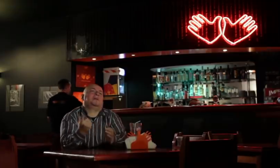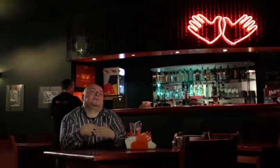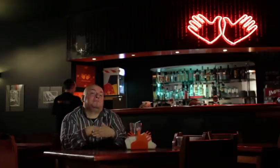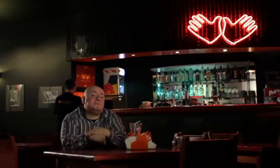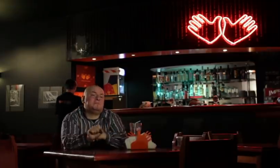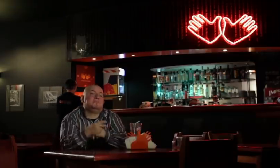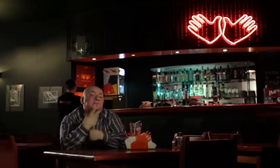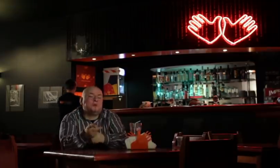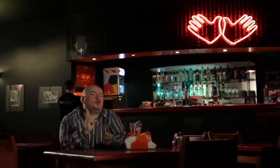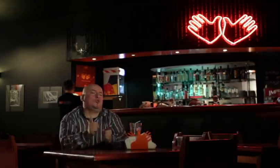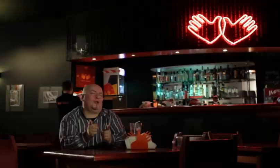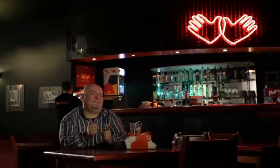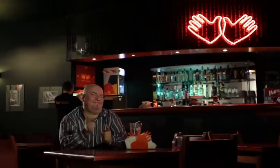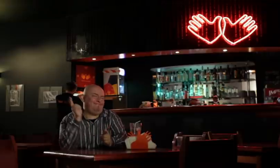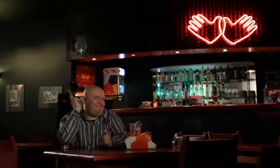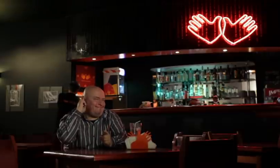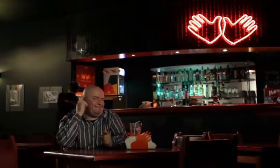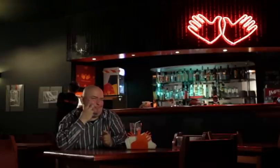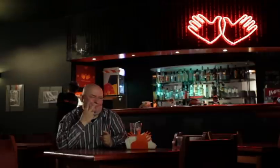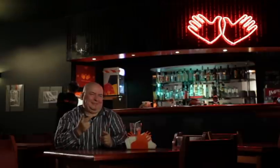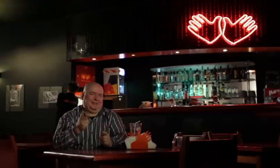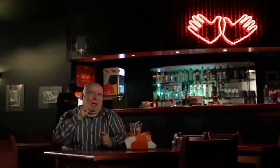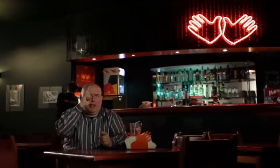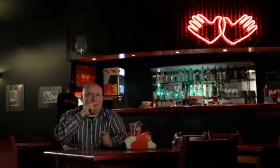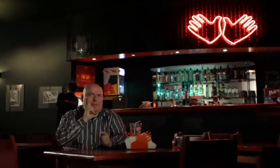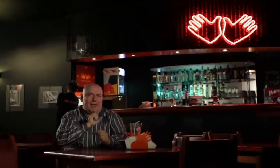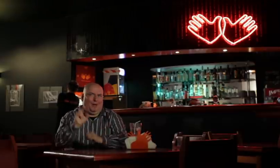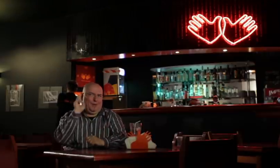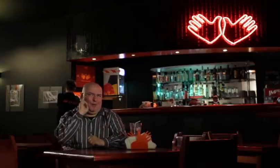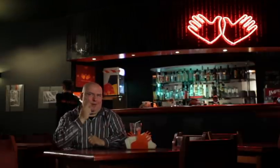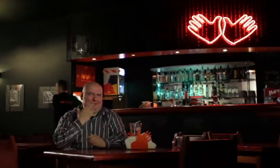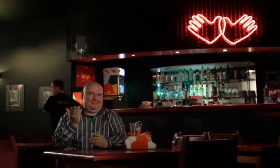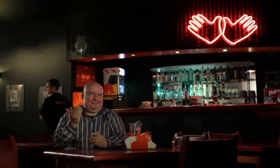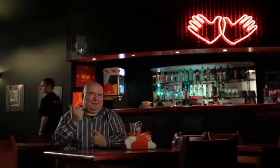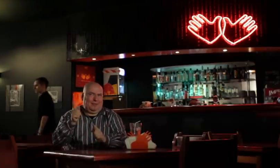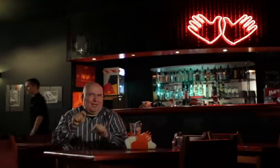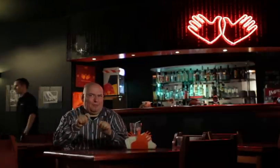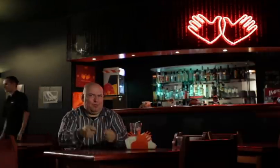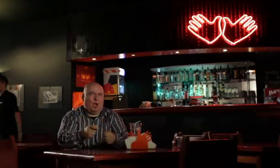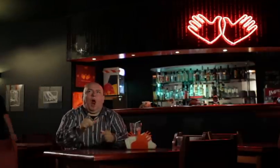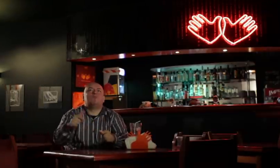Nowadays when a Deaf child is born its being implanted with a cochlear implant right away. But the parents are Deaf so why is that so?